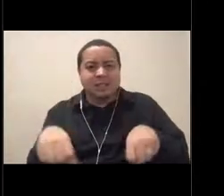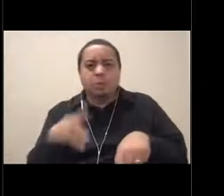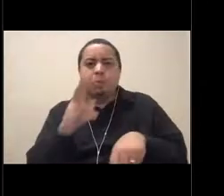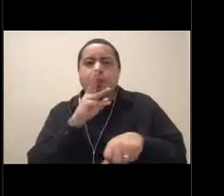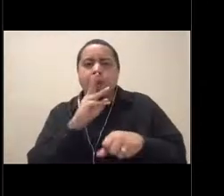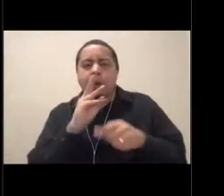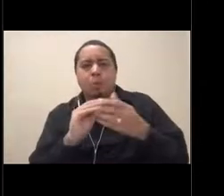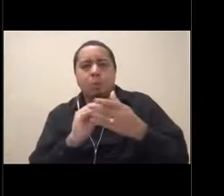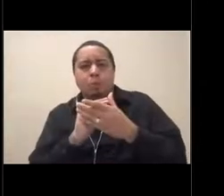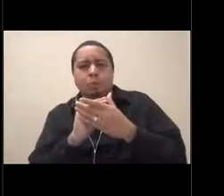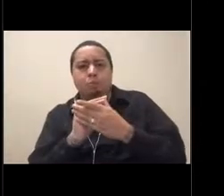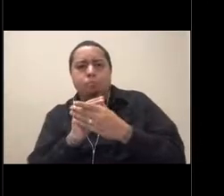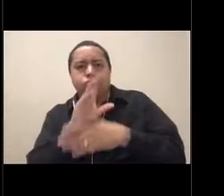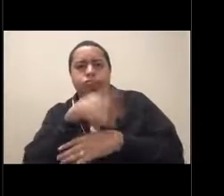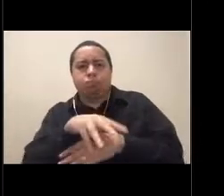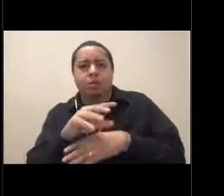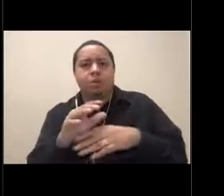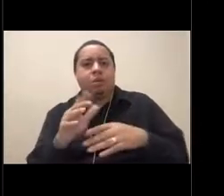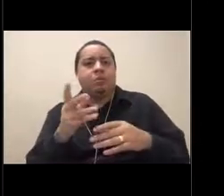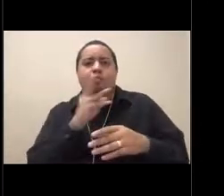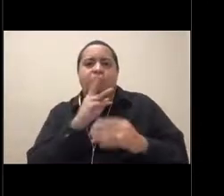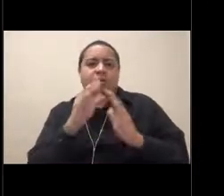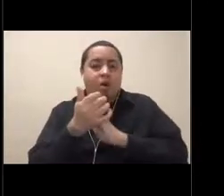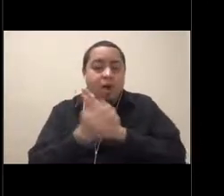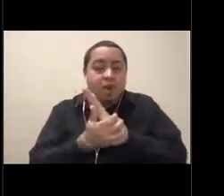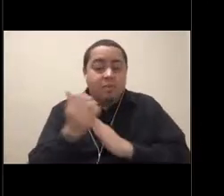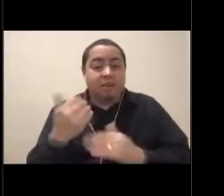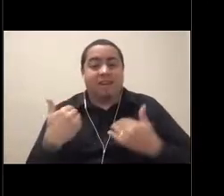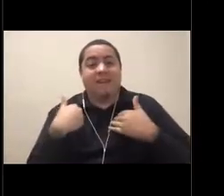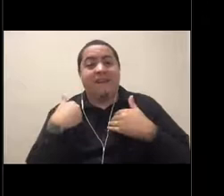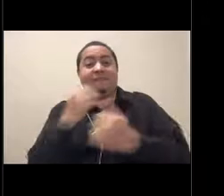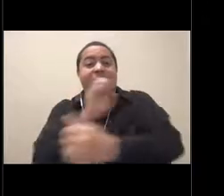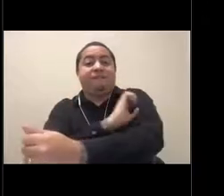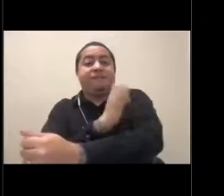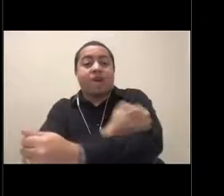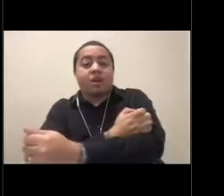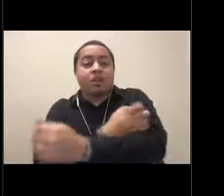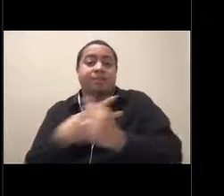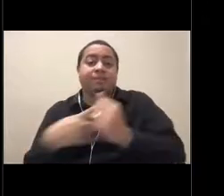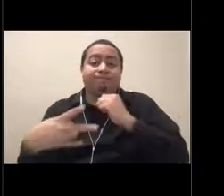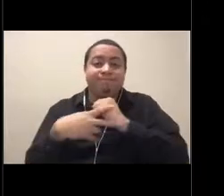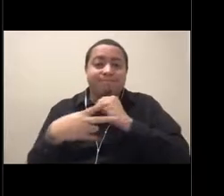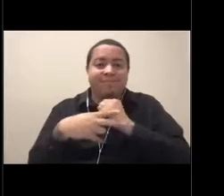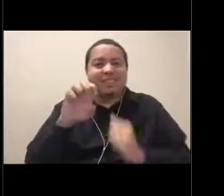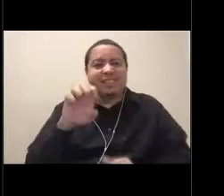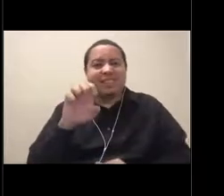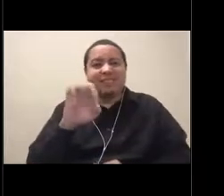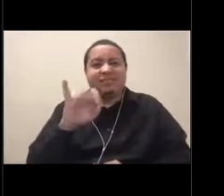we have energy efficient lighting and even, yeah, it's going to get there,